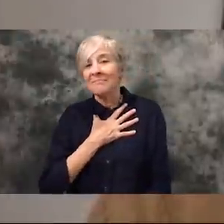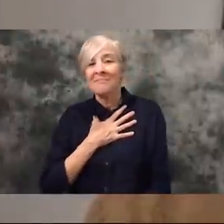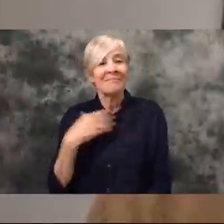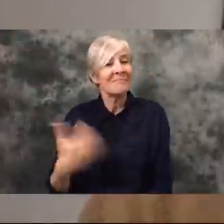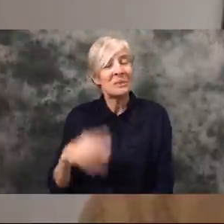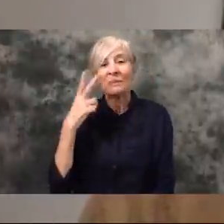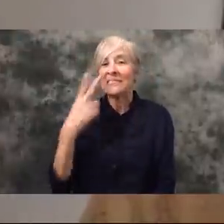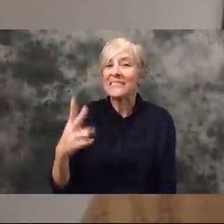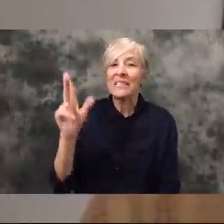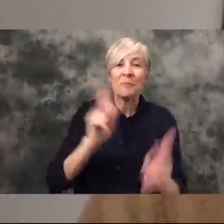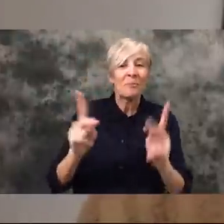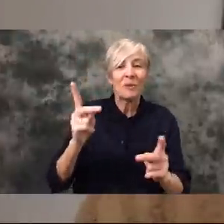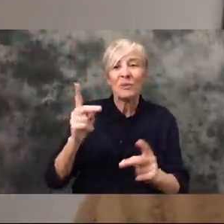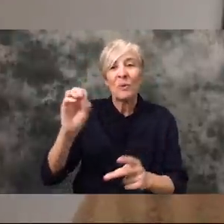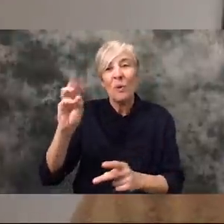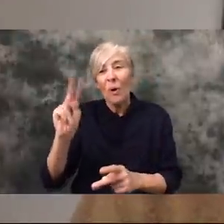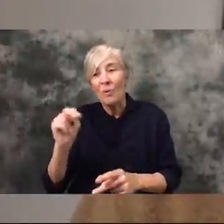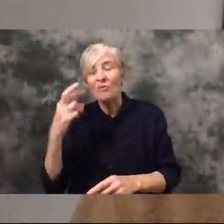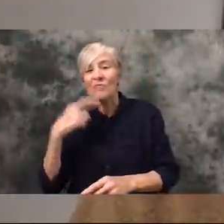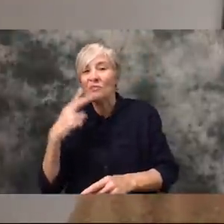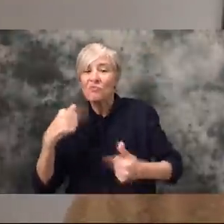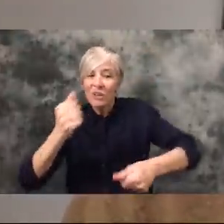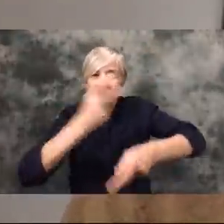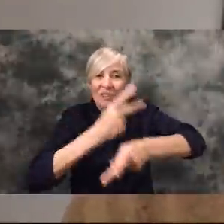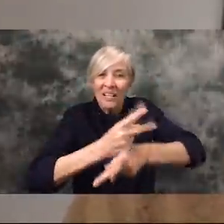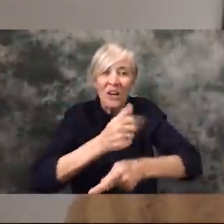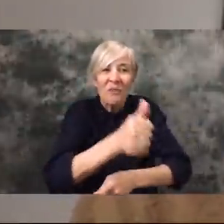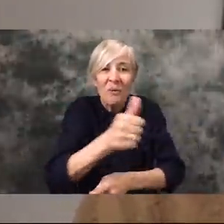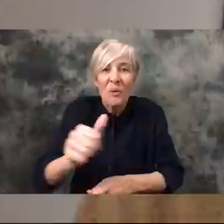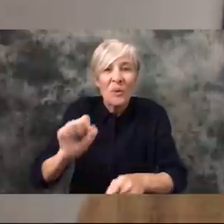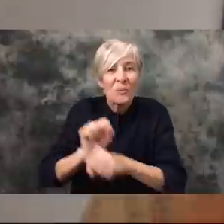groups are really trying hard to take care of their own in this time when they